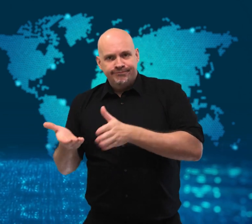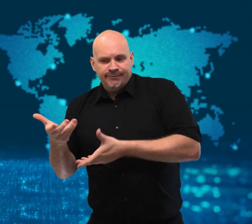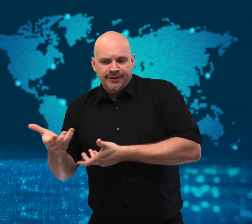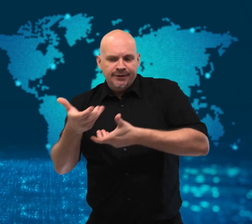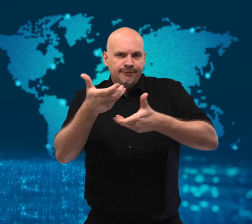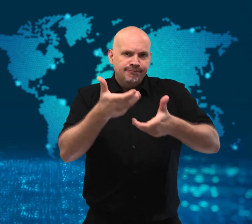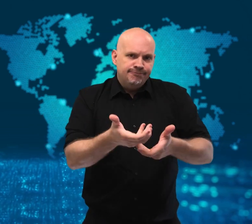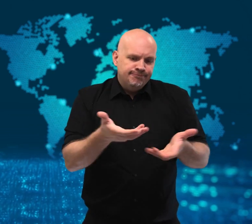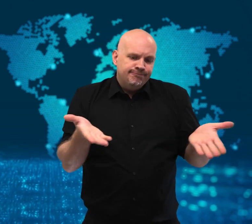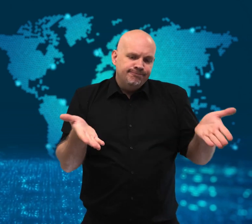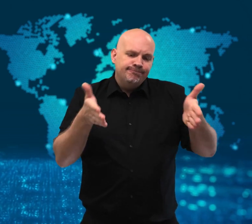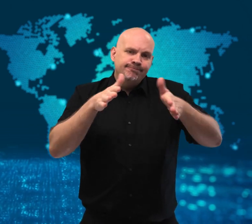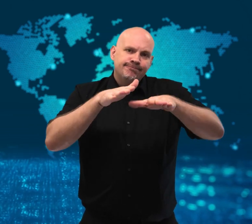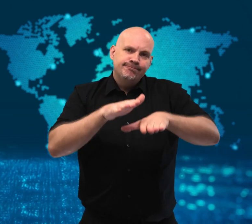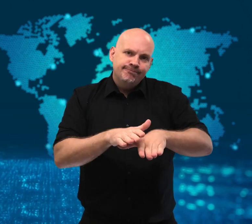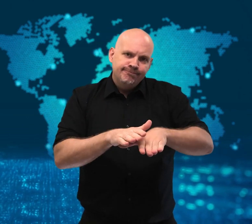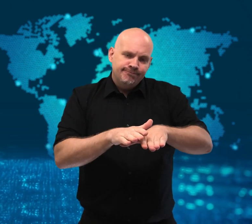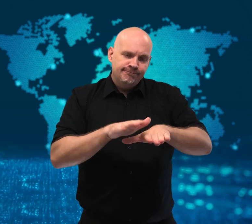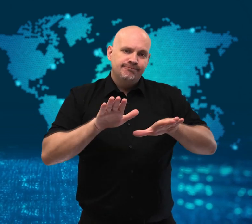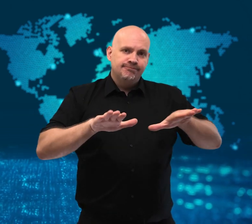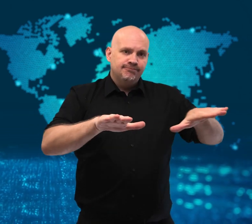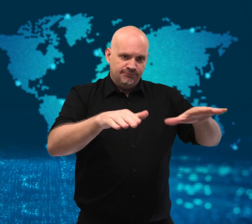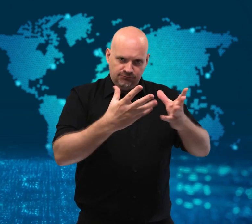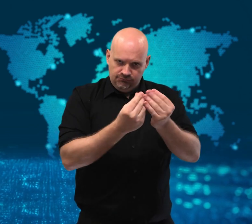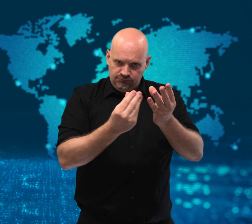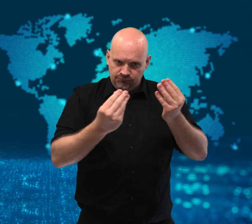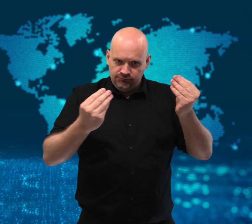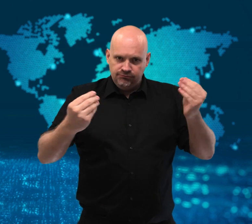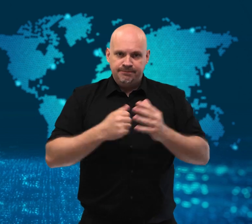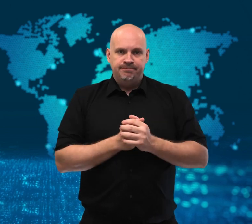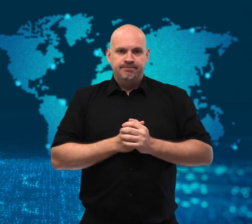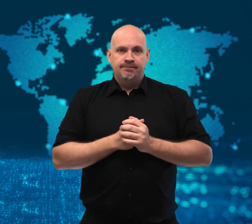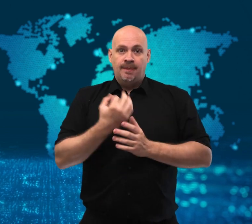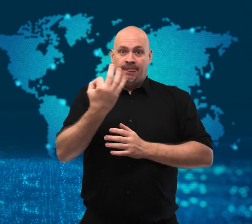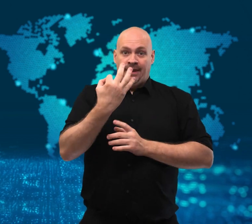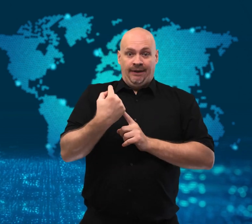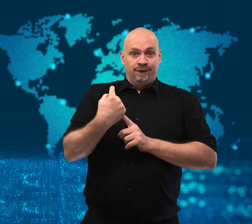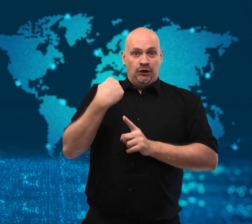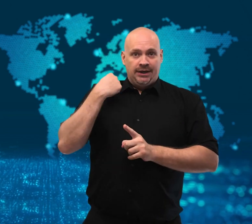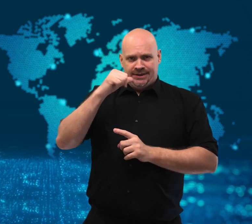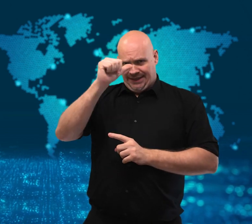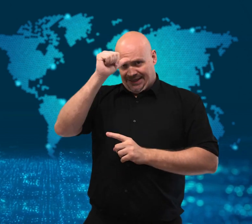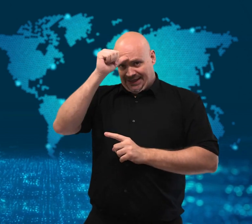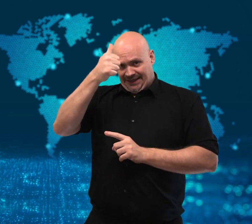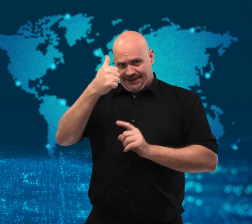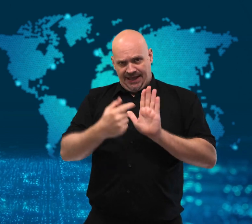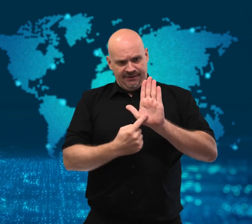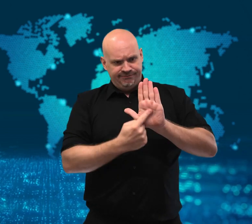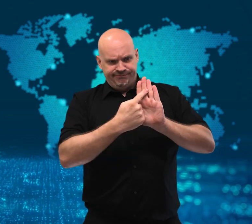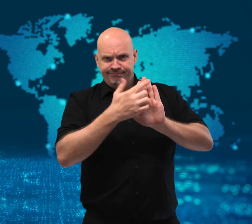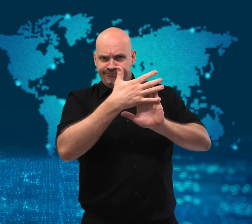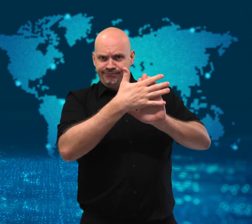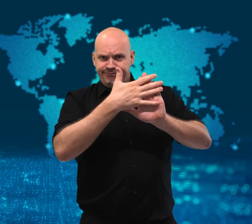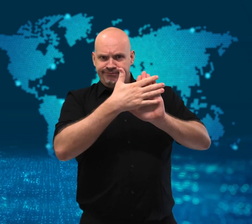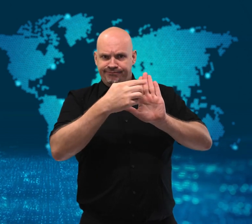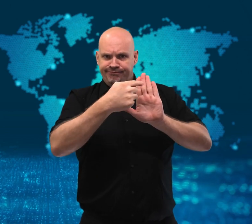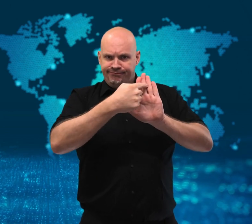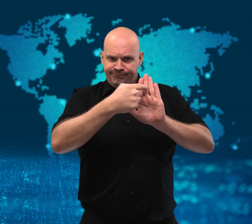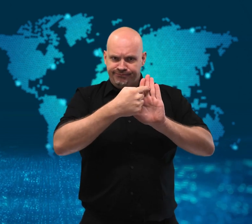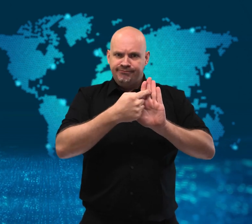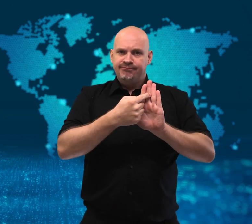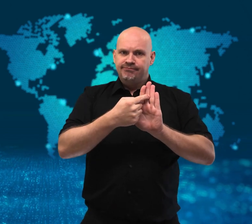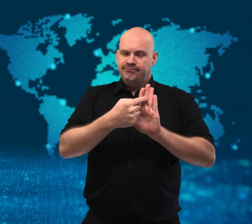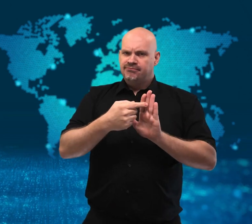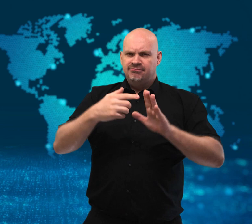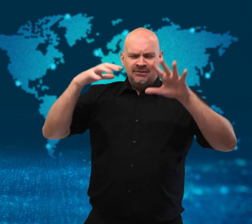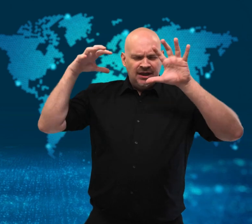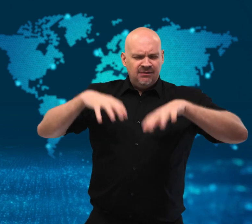heavy rain exposed burial coverings of bodies that had been